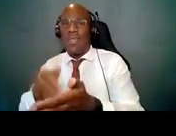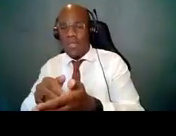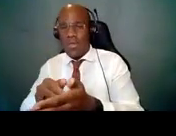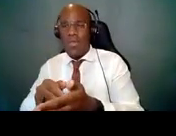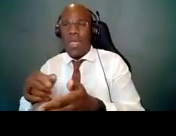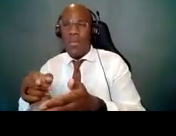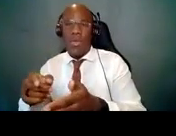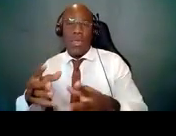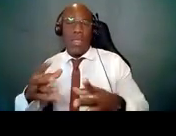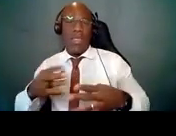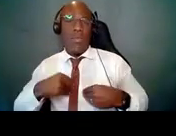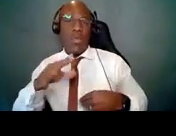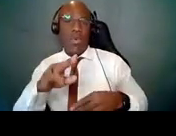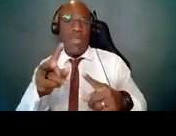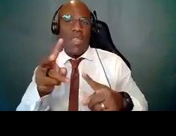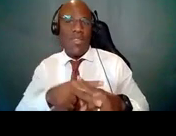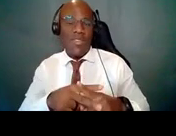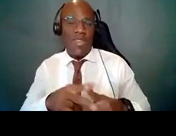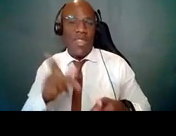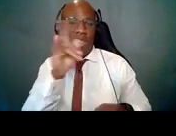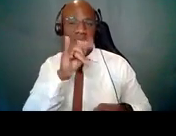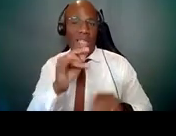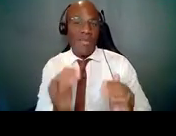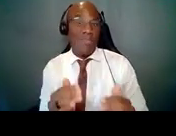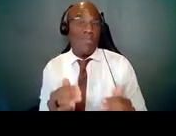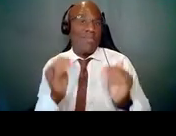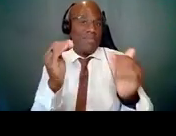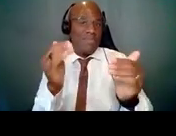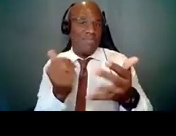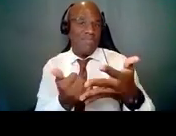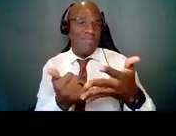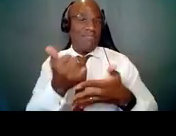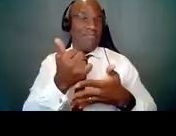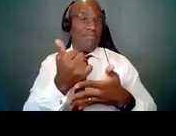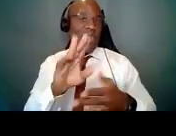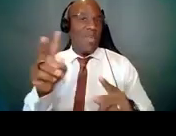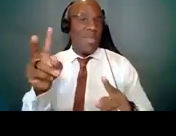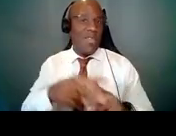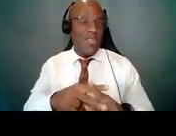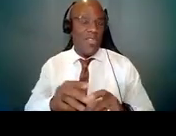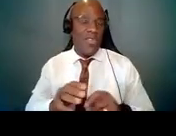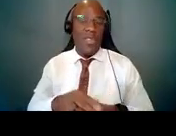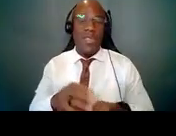And lastly, ESIs that experience a lapse in their research or research training periods,